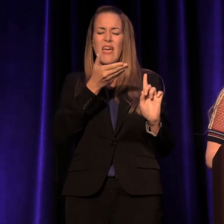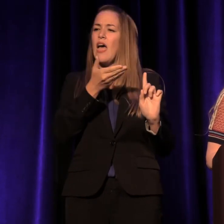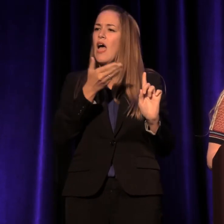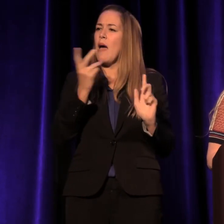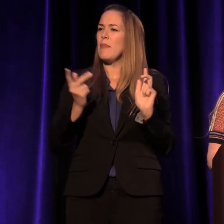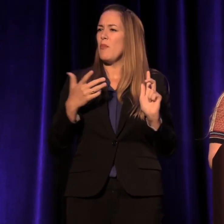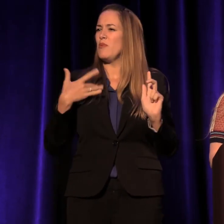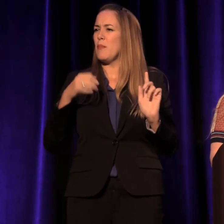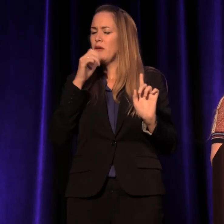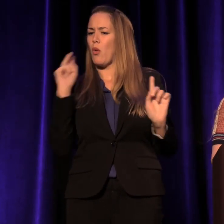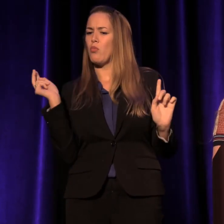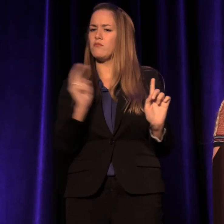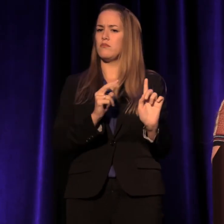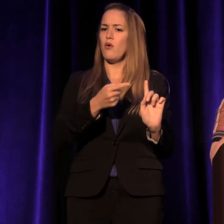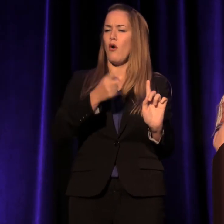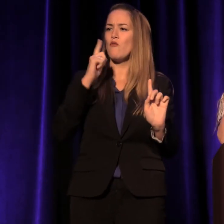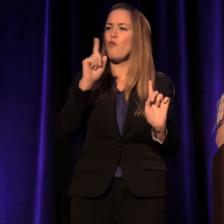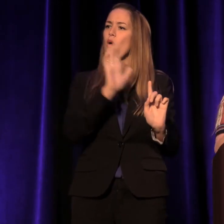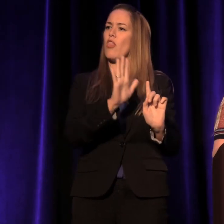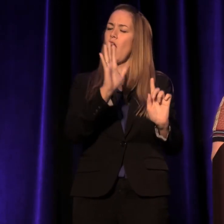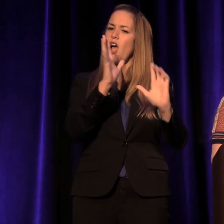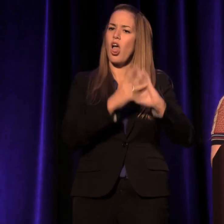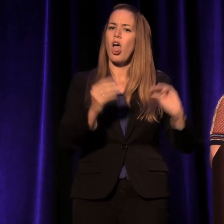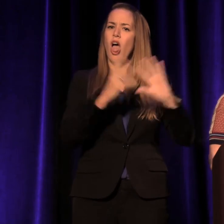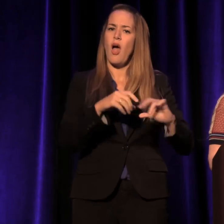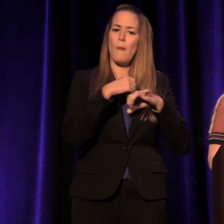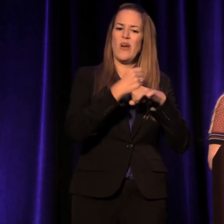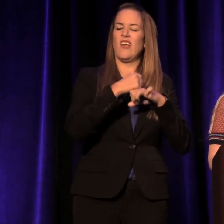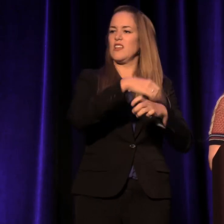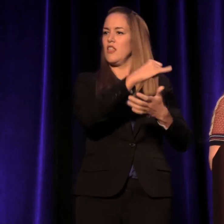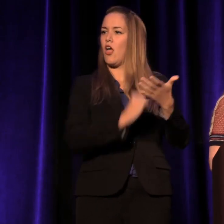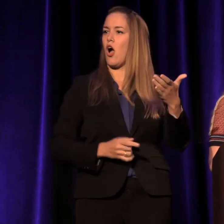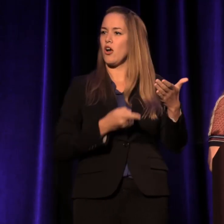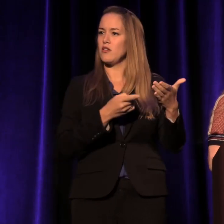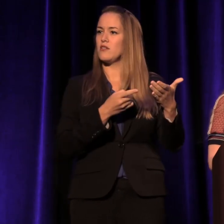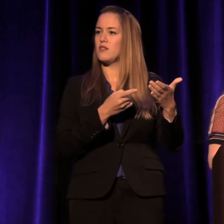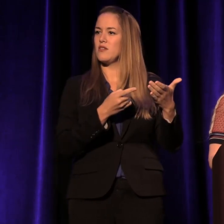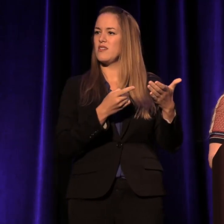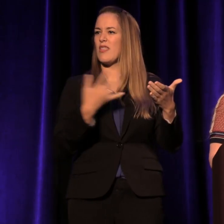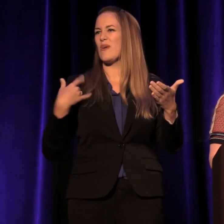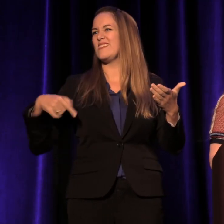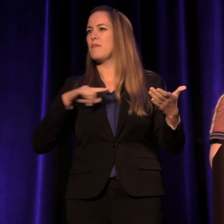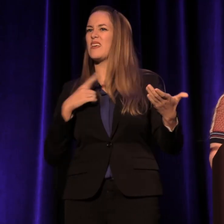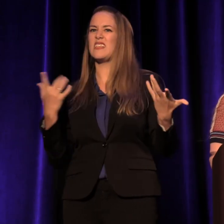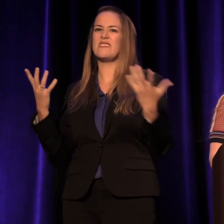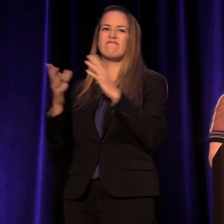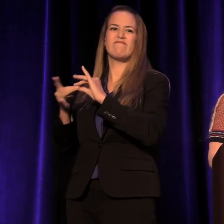as the people who are productive of the art that we're talking about in this conference.